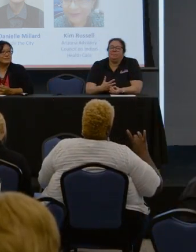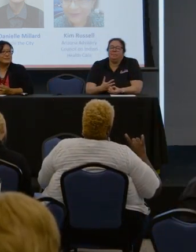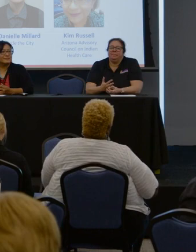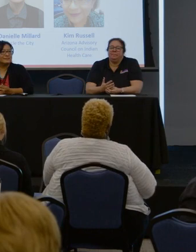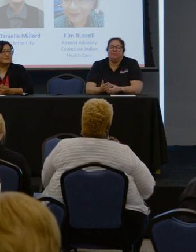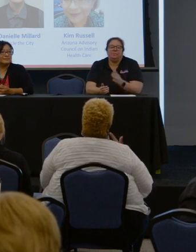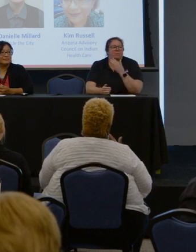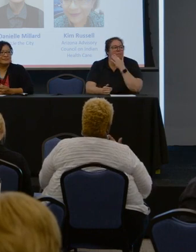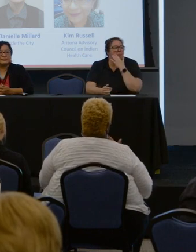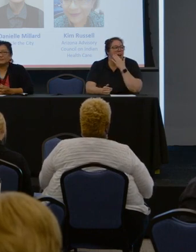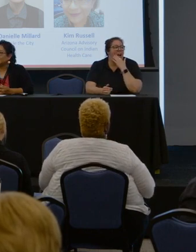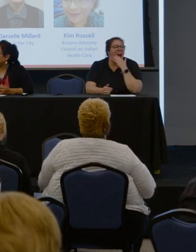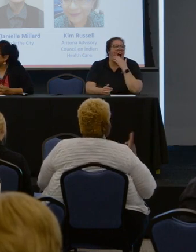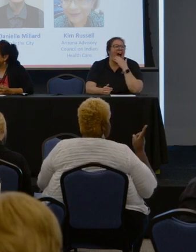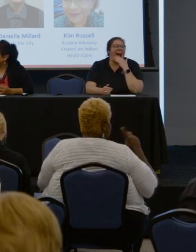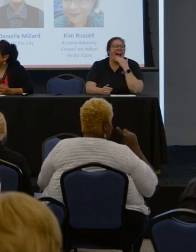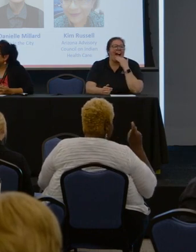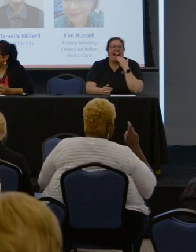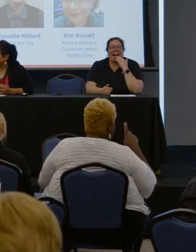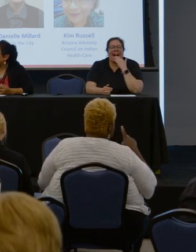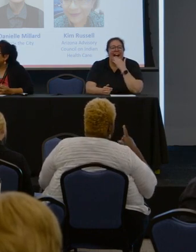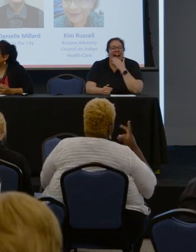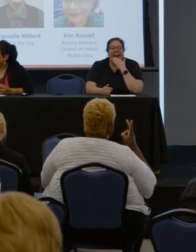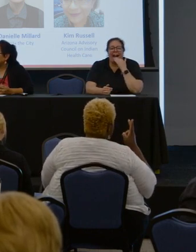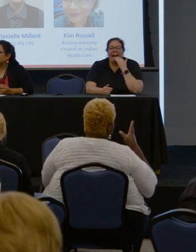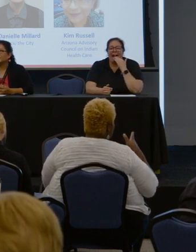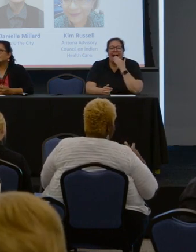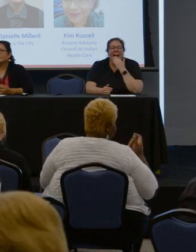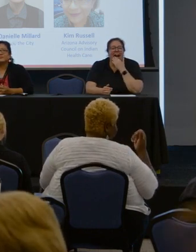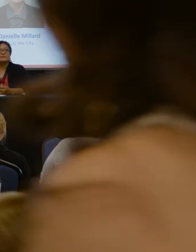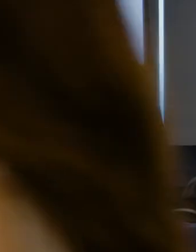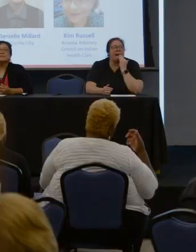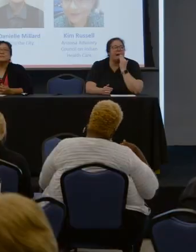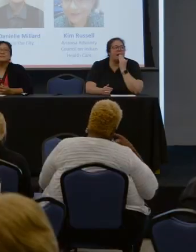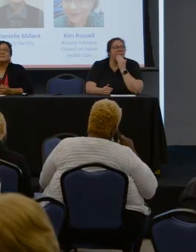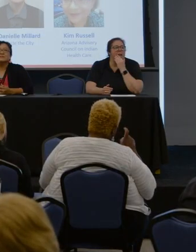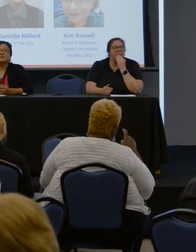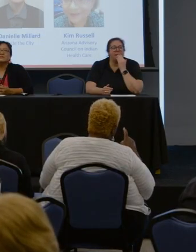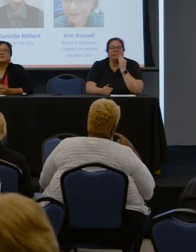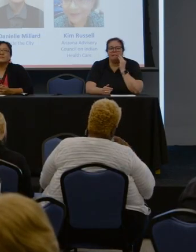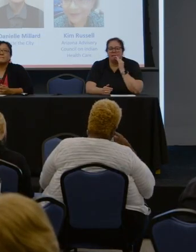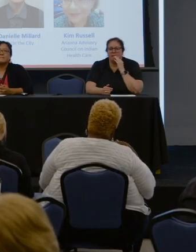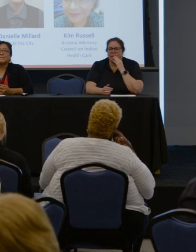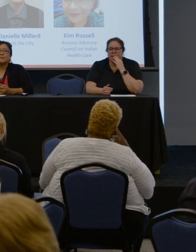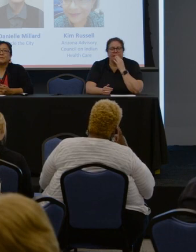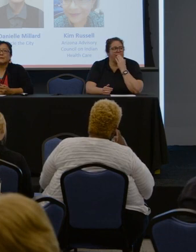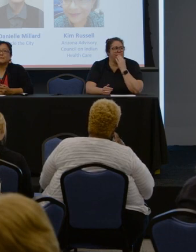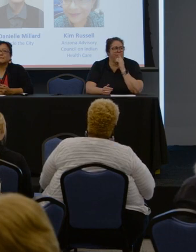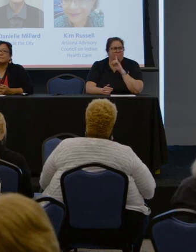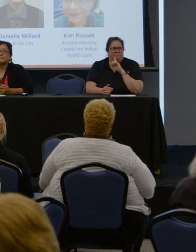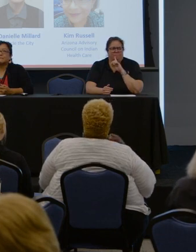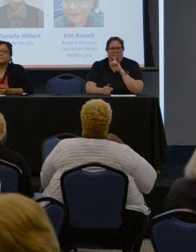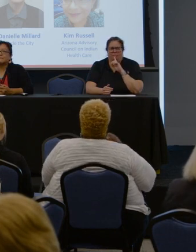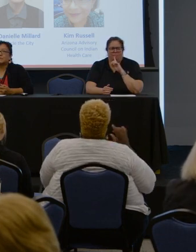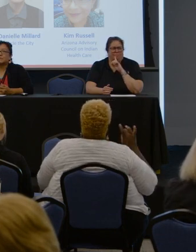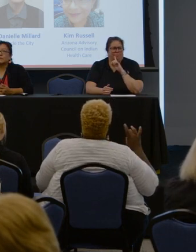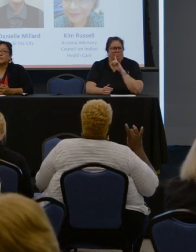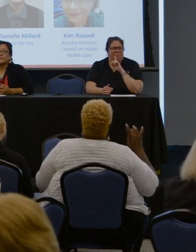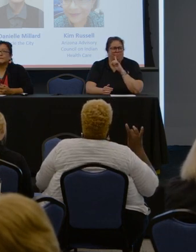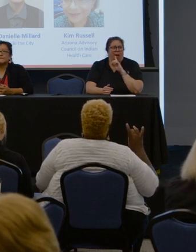You all said you had a question. Now there's only two of you back there, but you said you had a question. Table eight and then five. Where's eight?